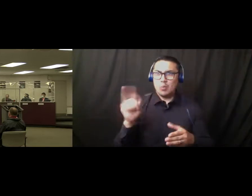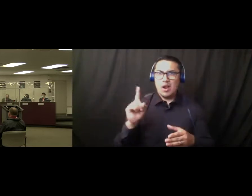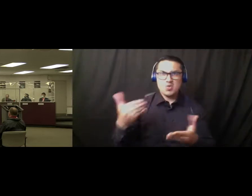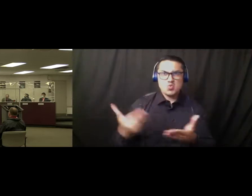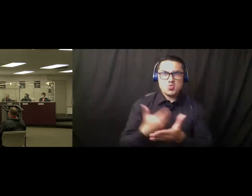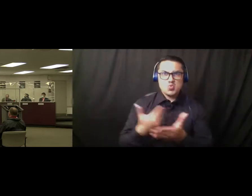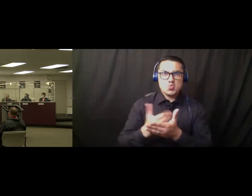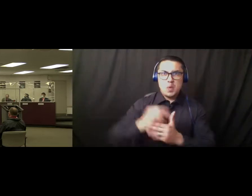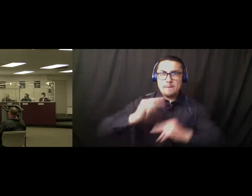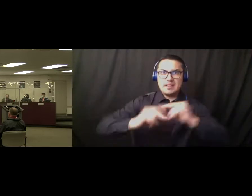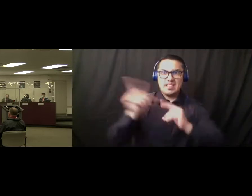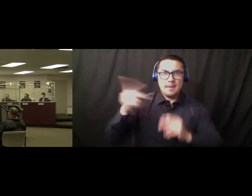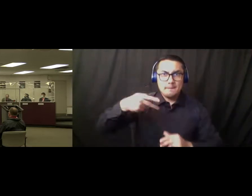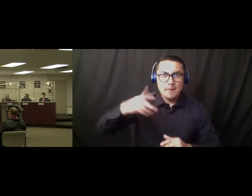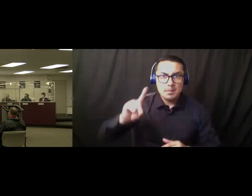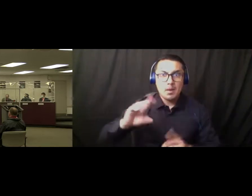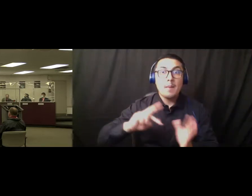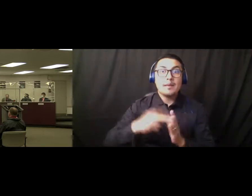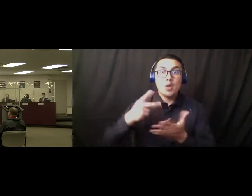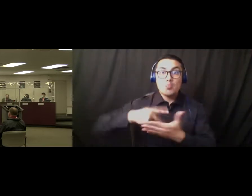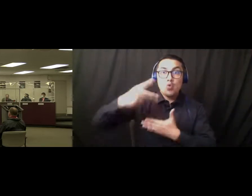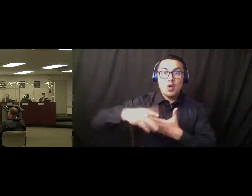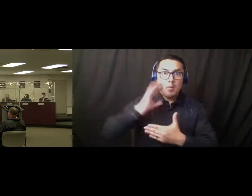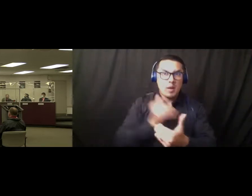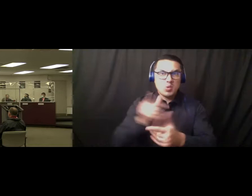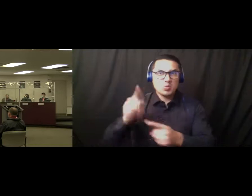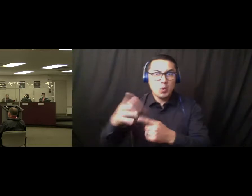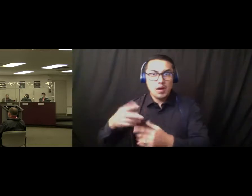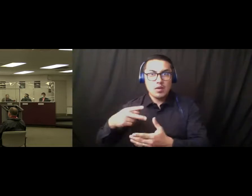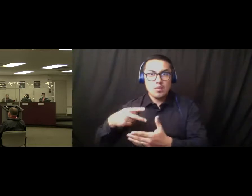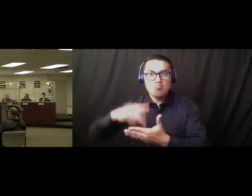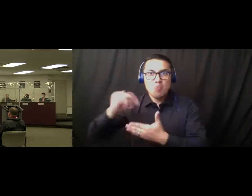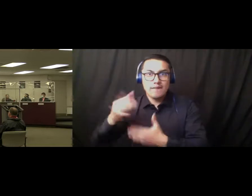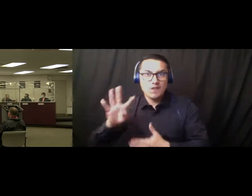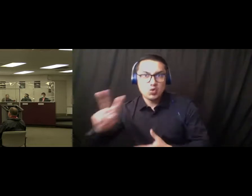we'll get that program closer to Plant 42 which would be effective as well. Then one last thing